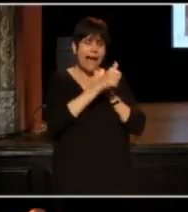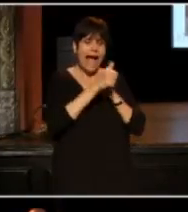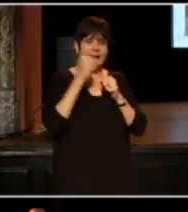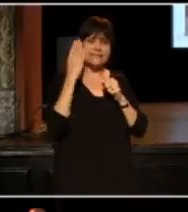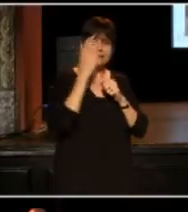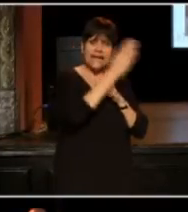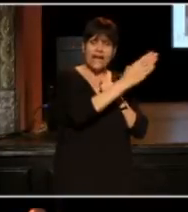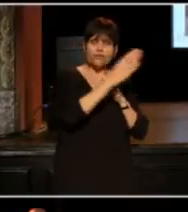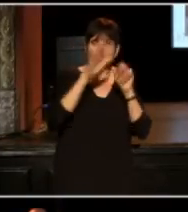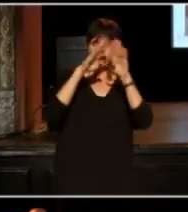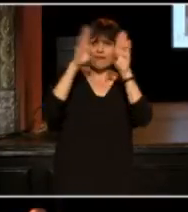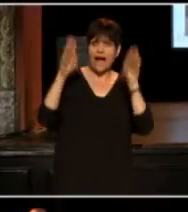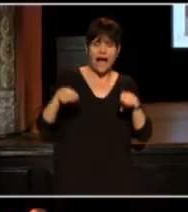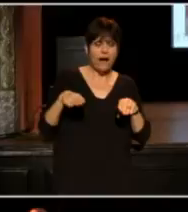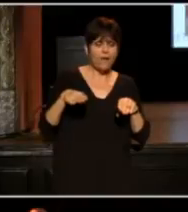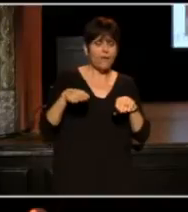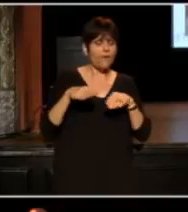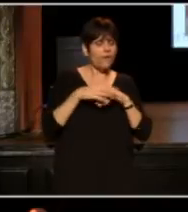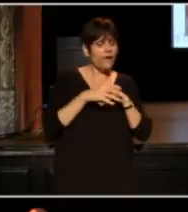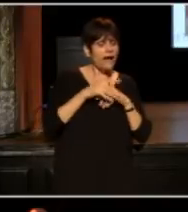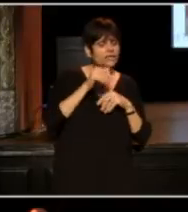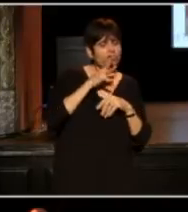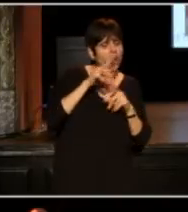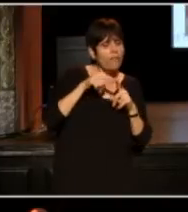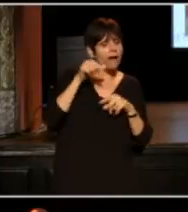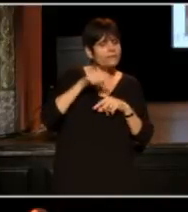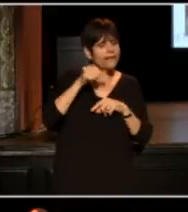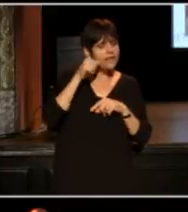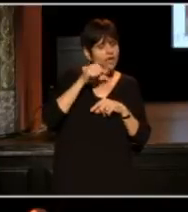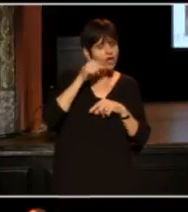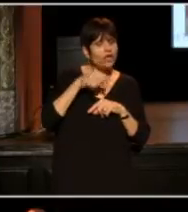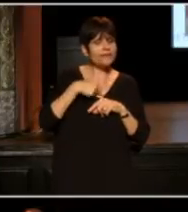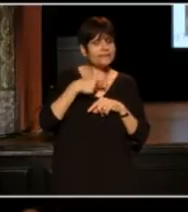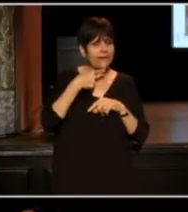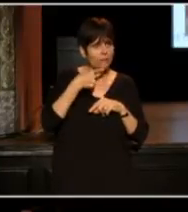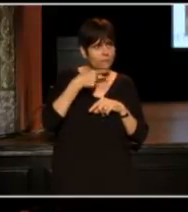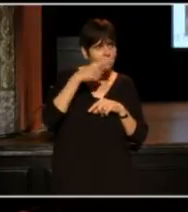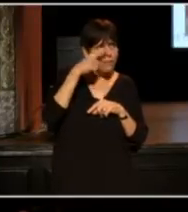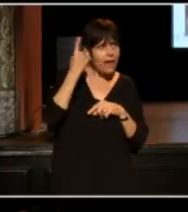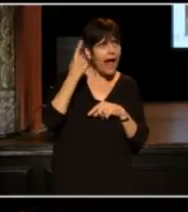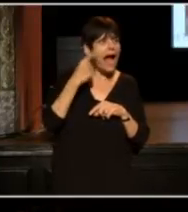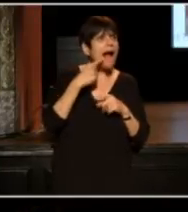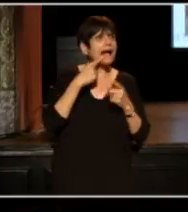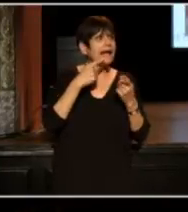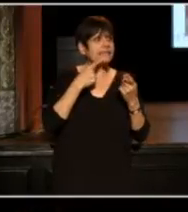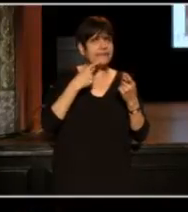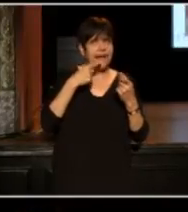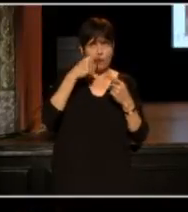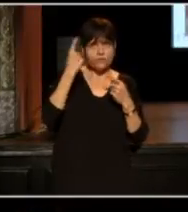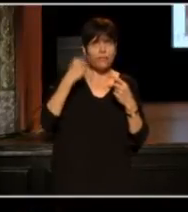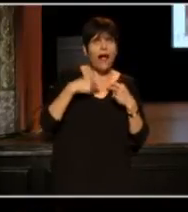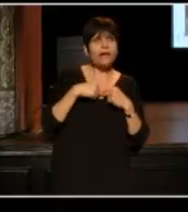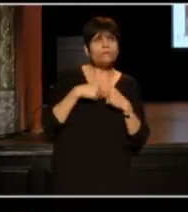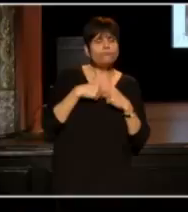and I need to talk about the fact this little girl said that I was black and that in fact I found myself to be beige.